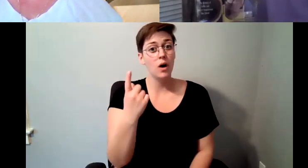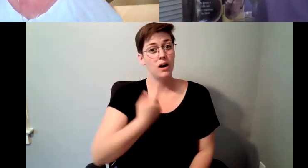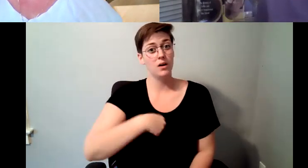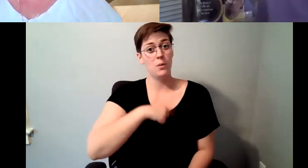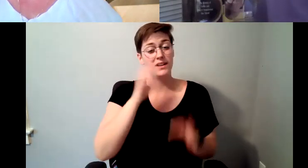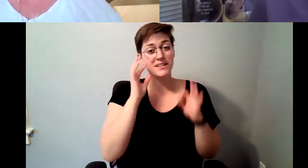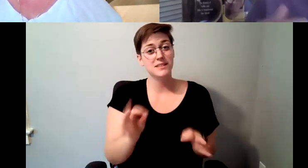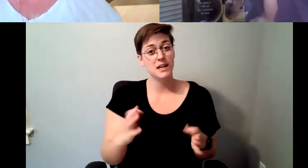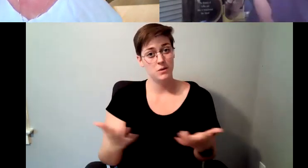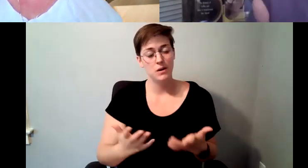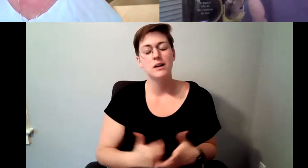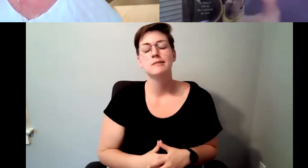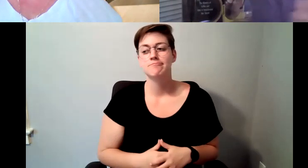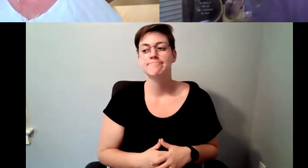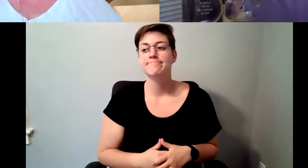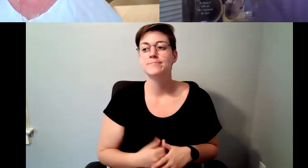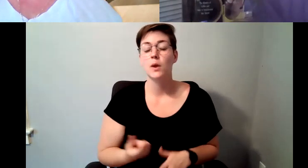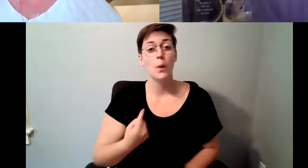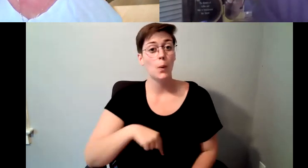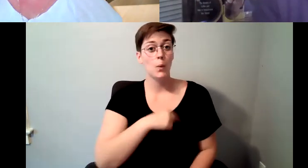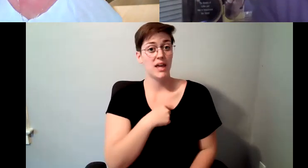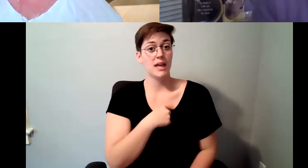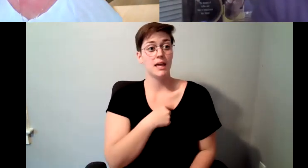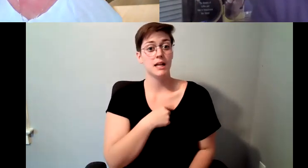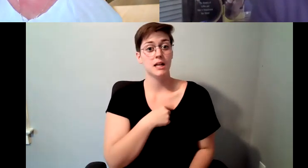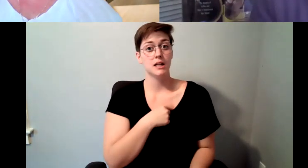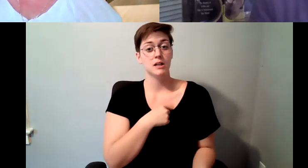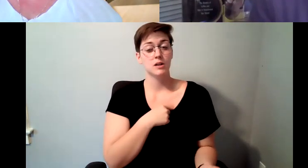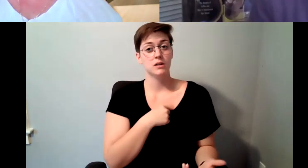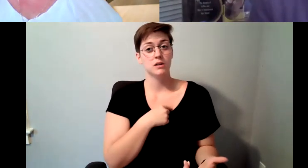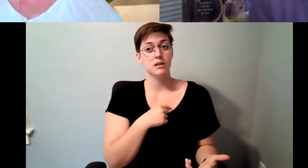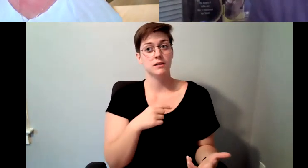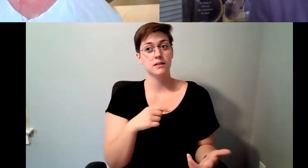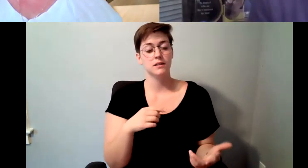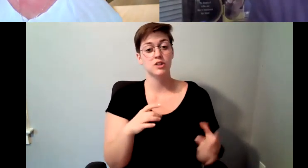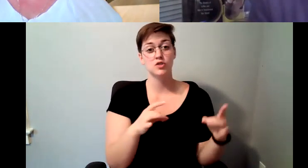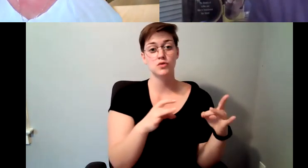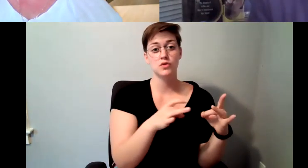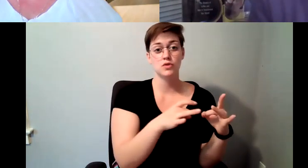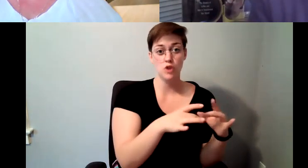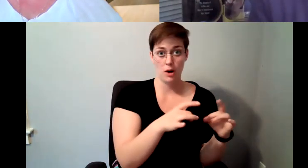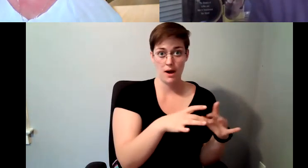we would perhaps bring Starbucks closer to the specialty coffee Association, which is